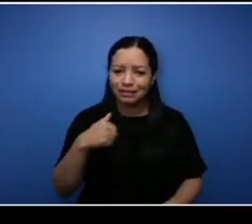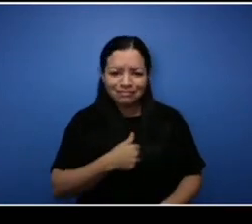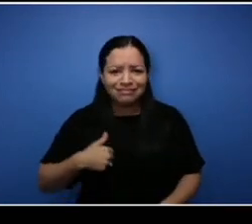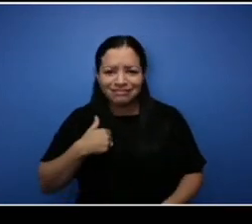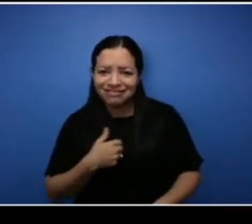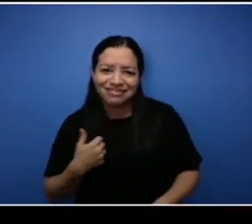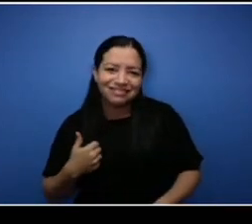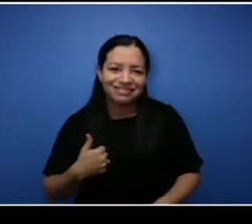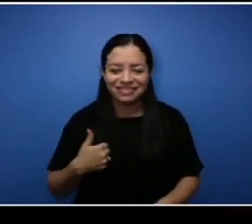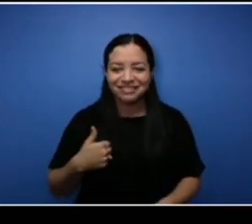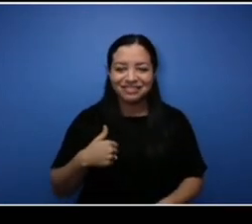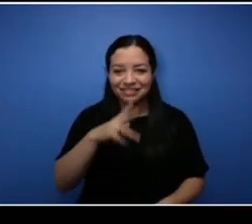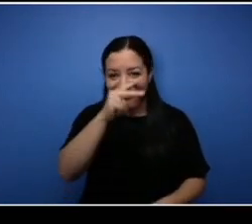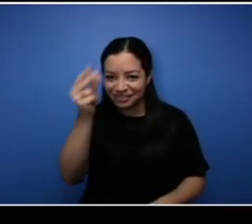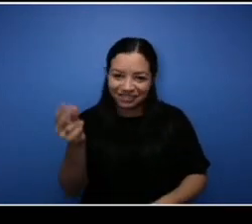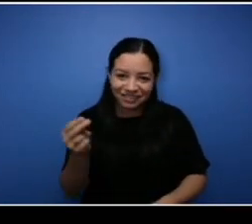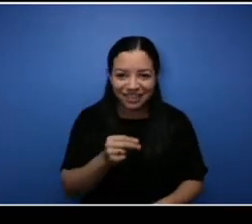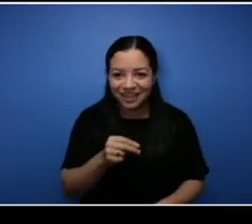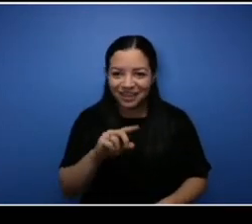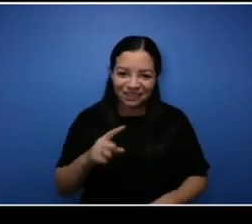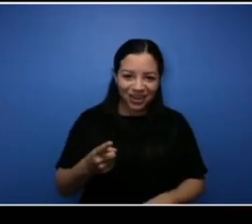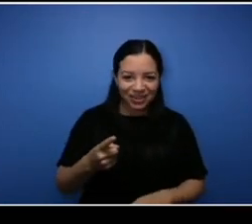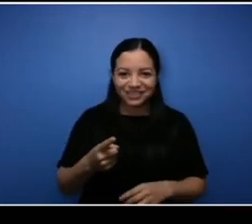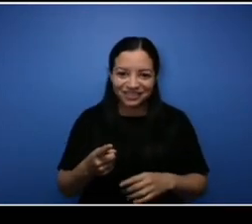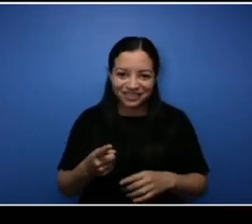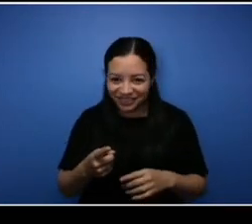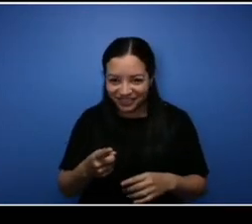asked you the first question first and then you've been waiting and waiting so I apologize